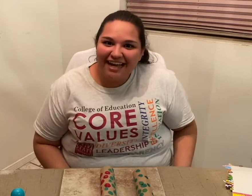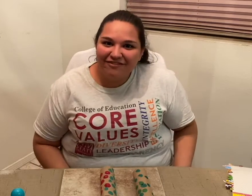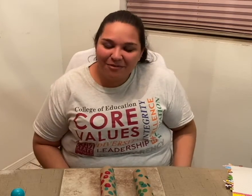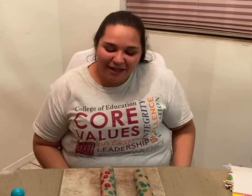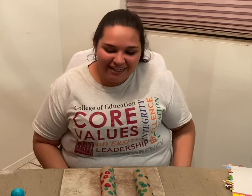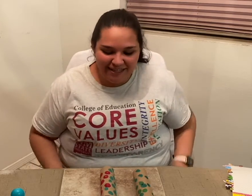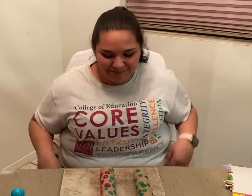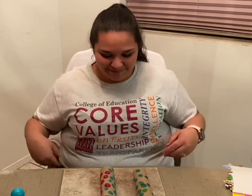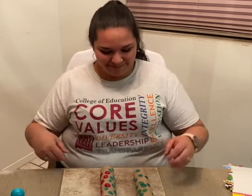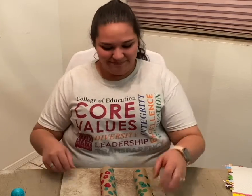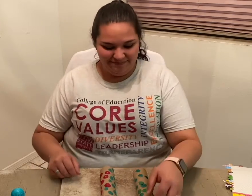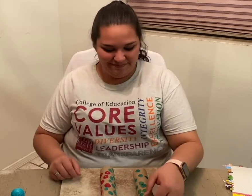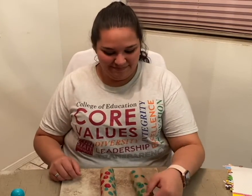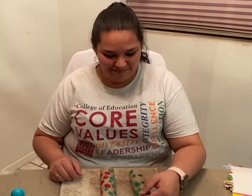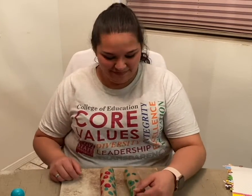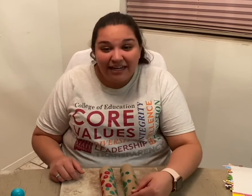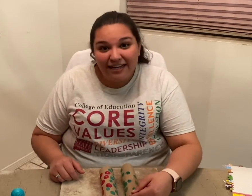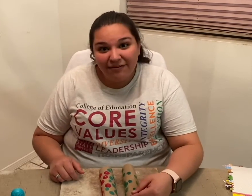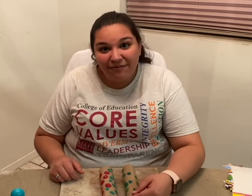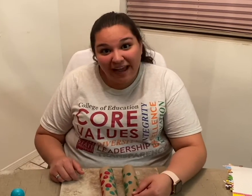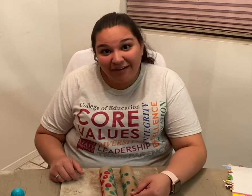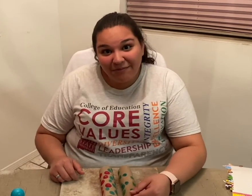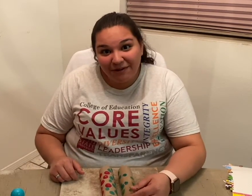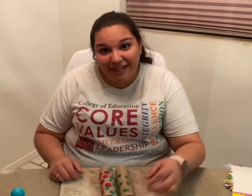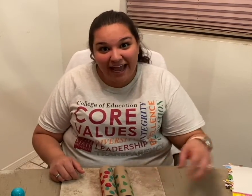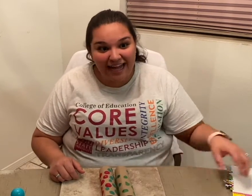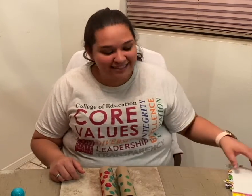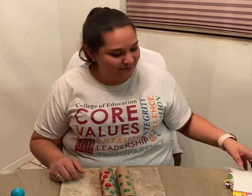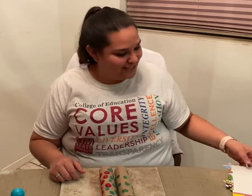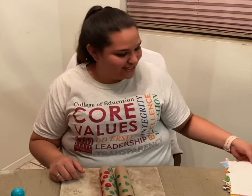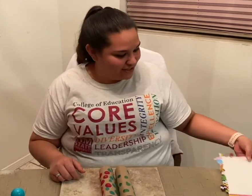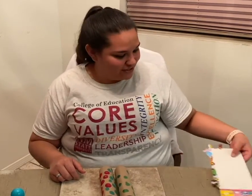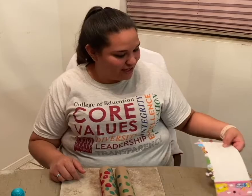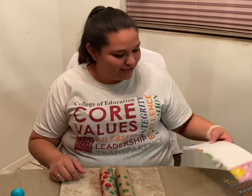"monkey". Now, we're going to add some stickers onto